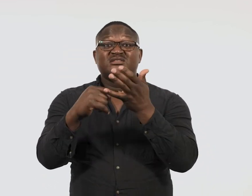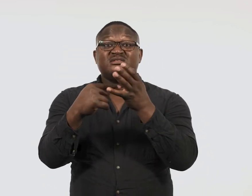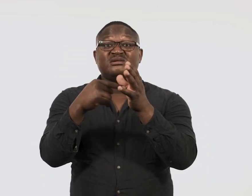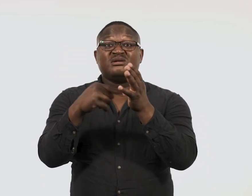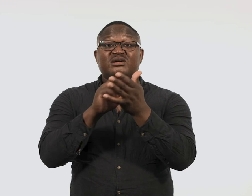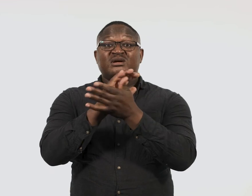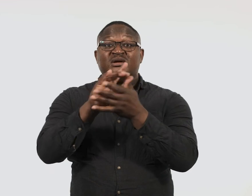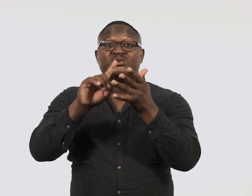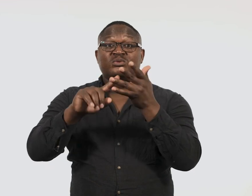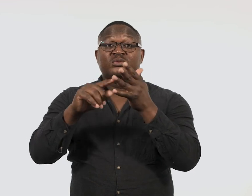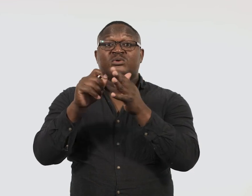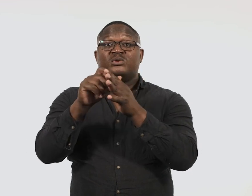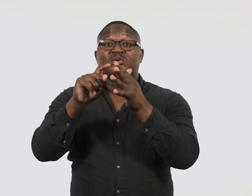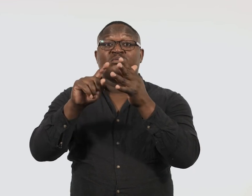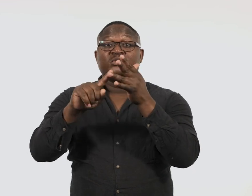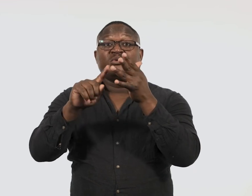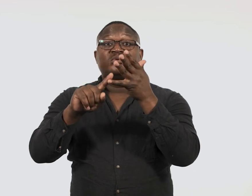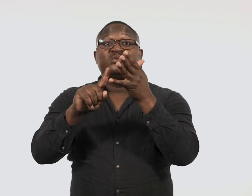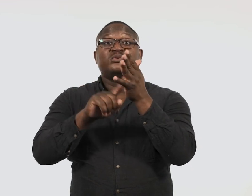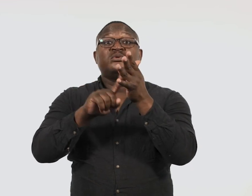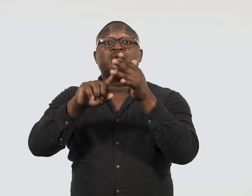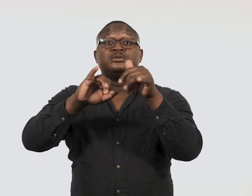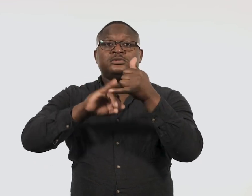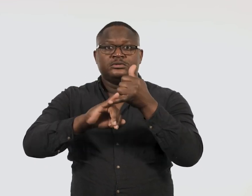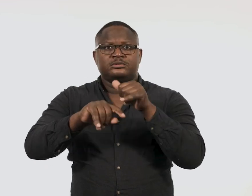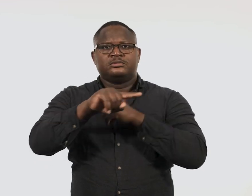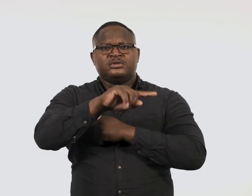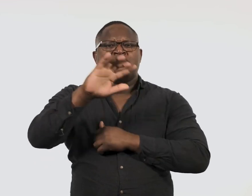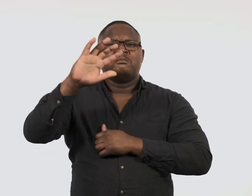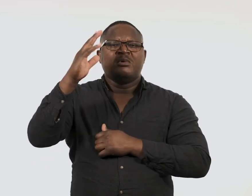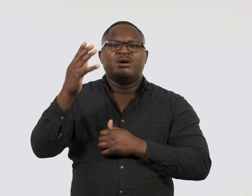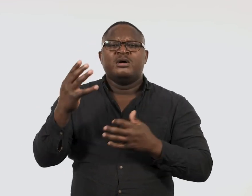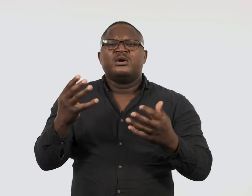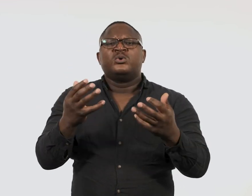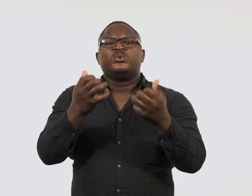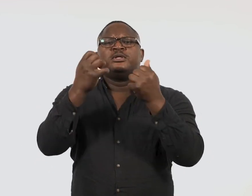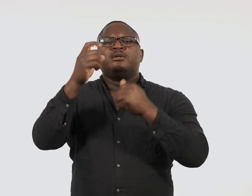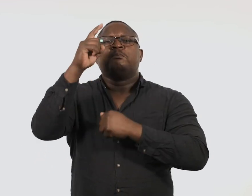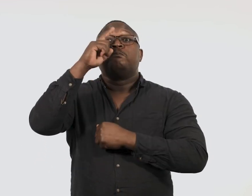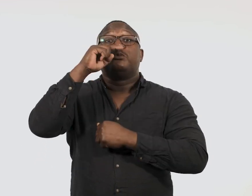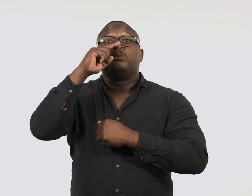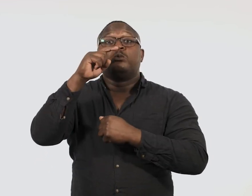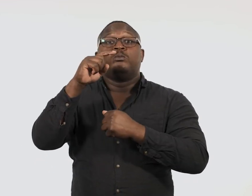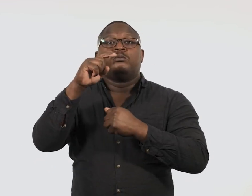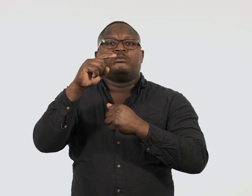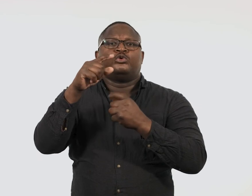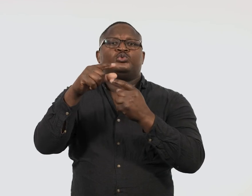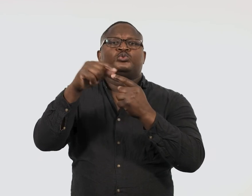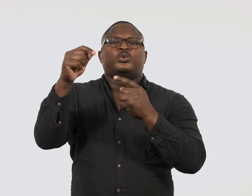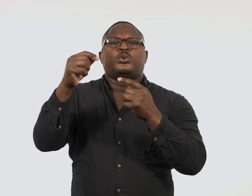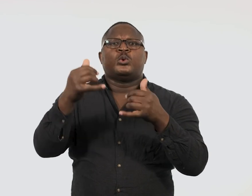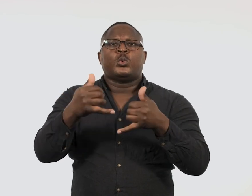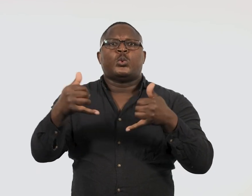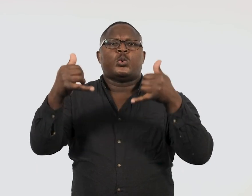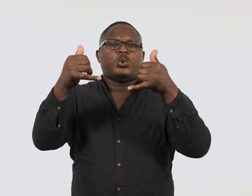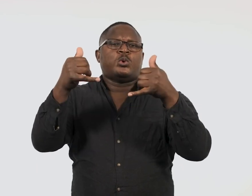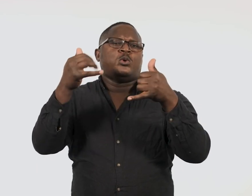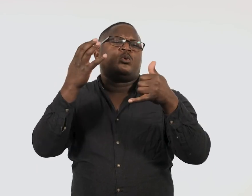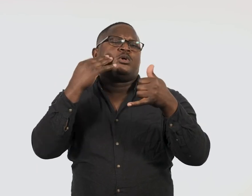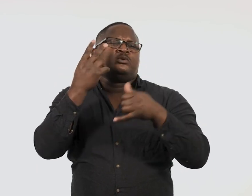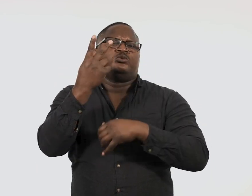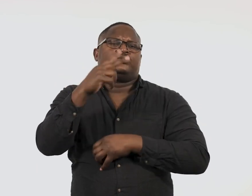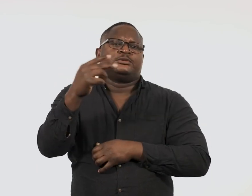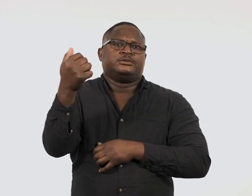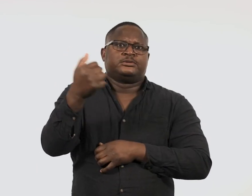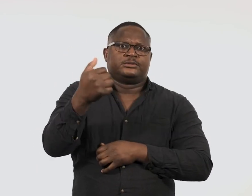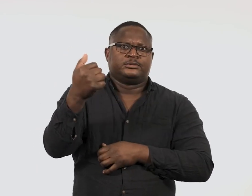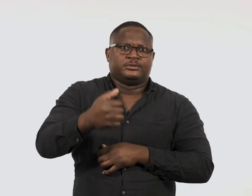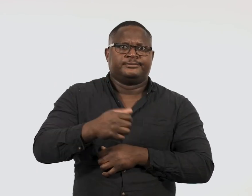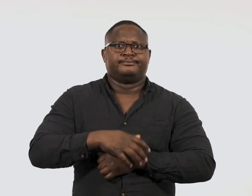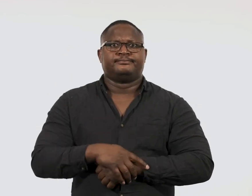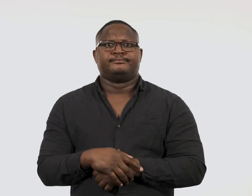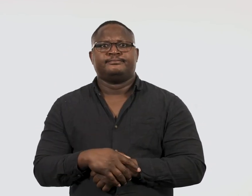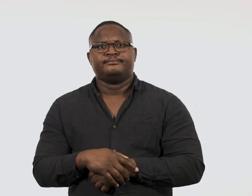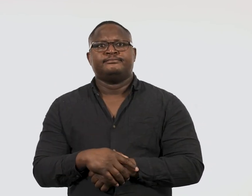Stathopoulos won the People’s Choice in 2016